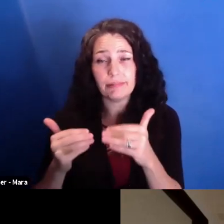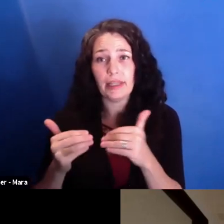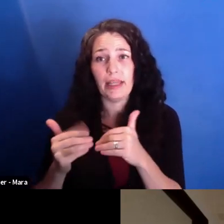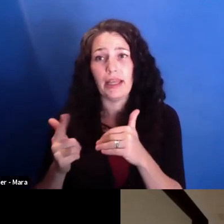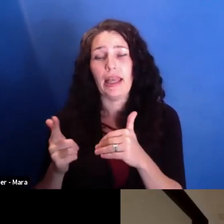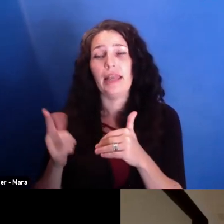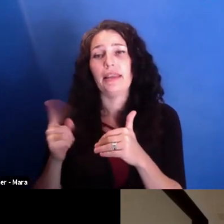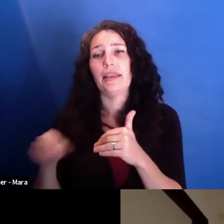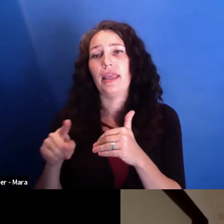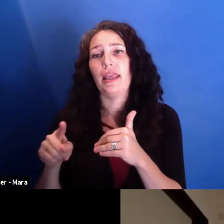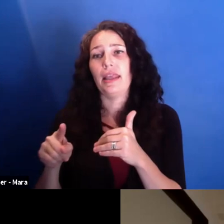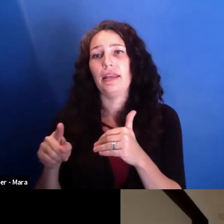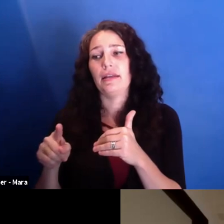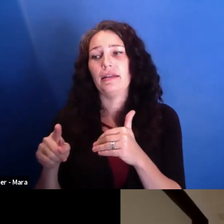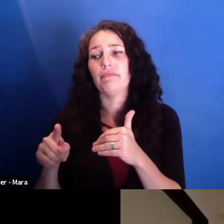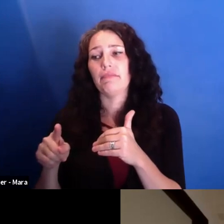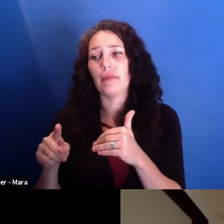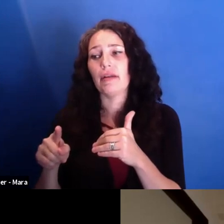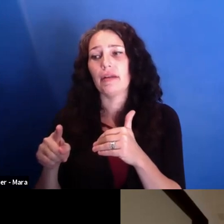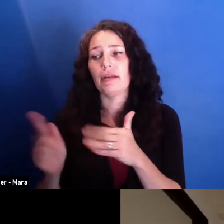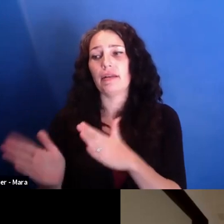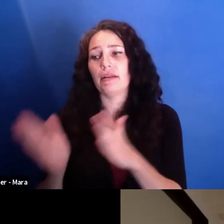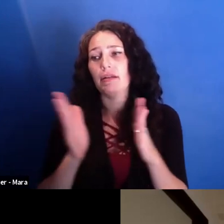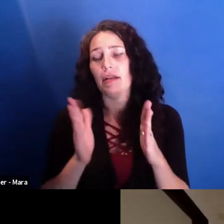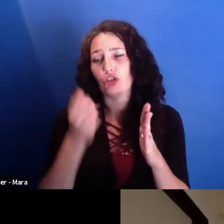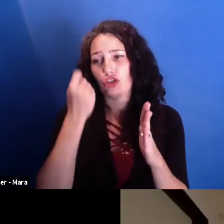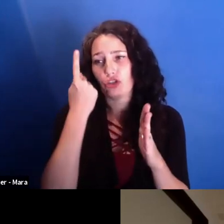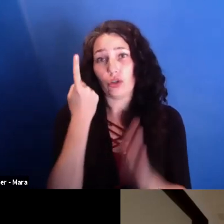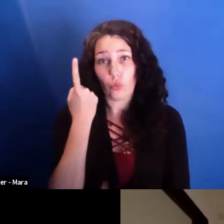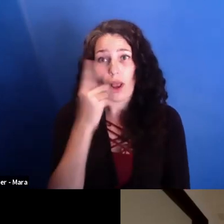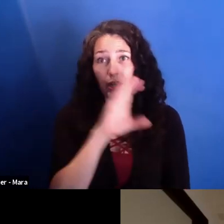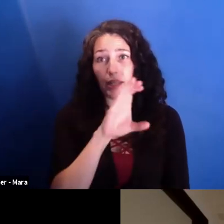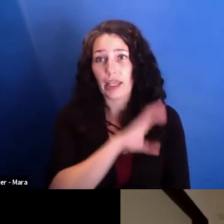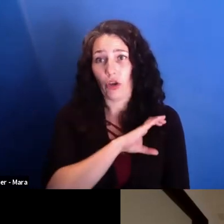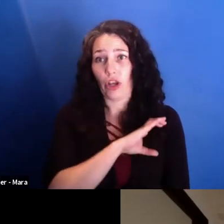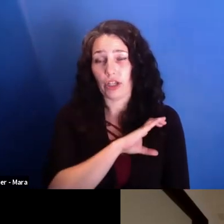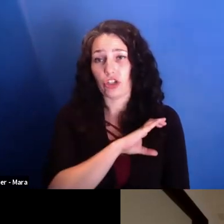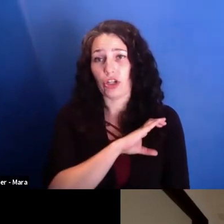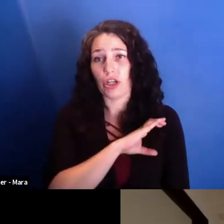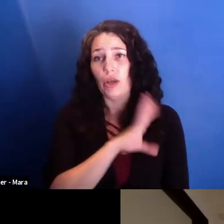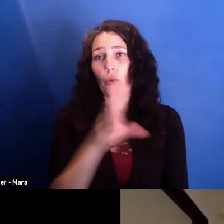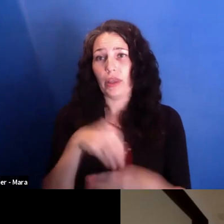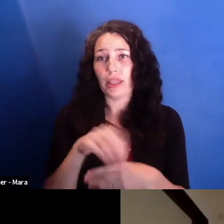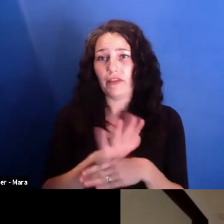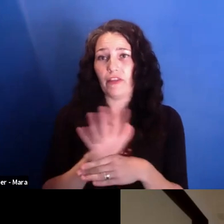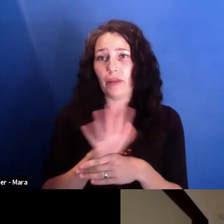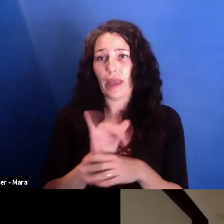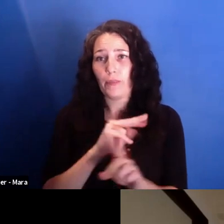They understood that he represent that that has to be crushed. That said, the technocrat government